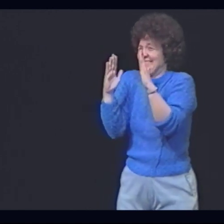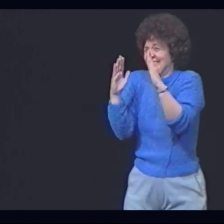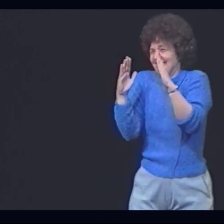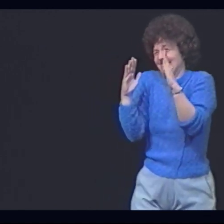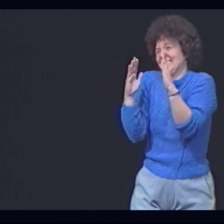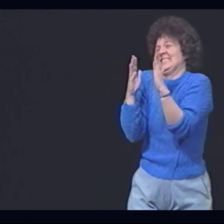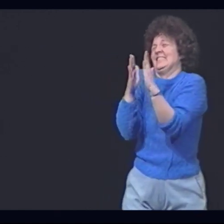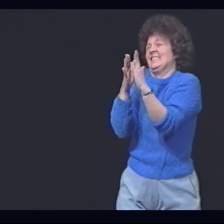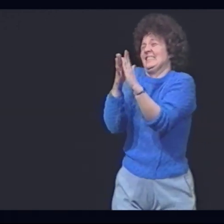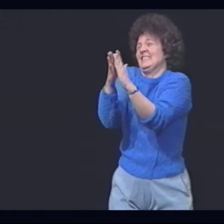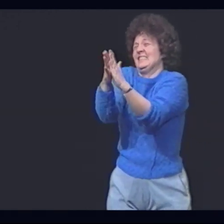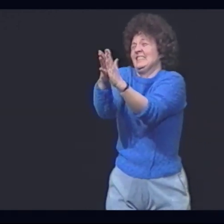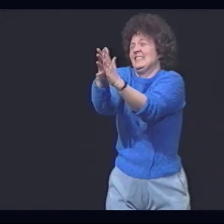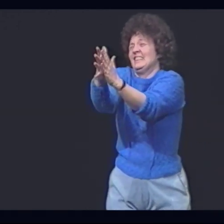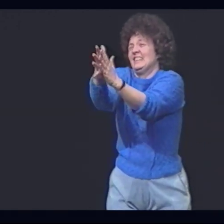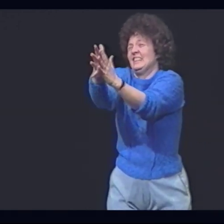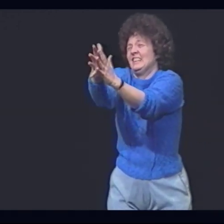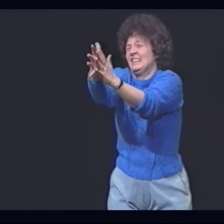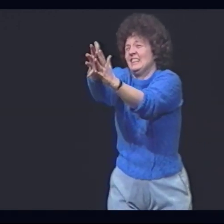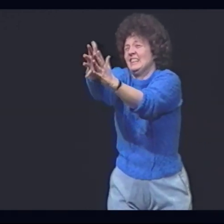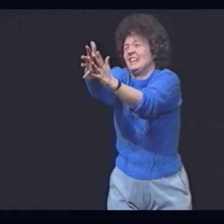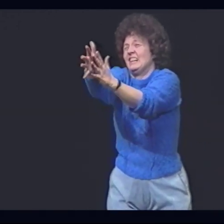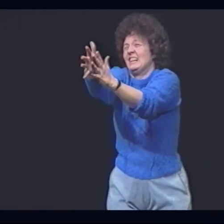And the pressure stifles us